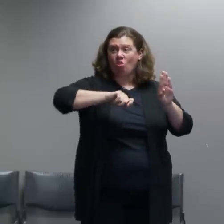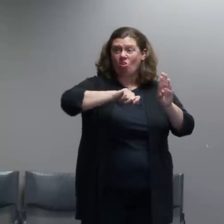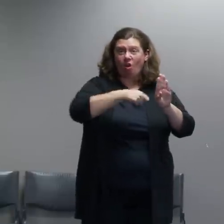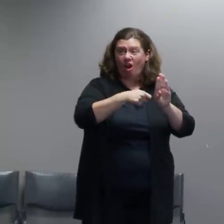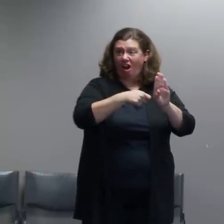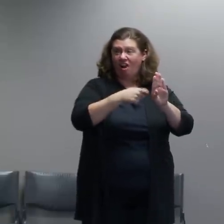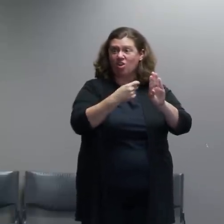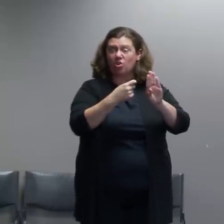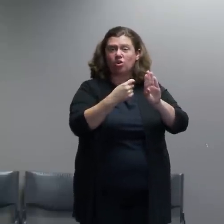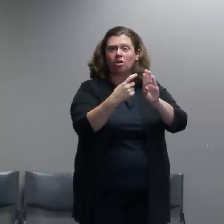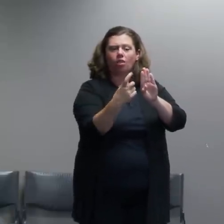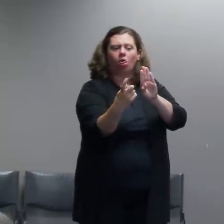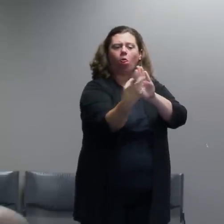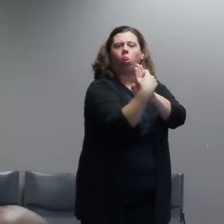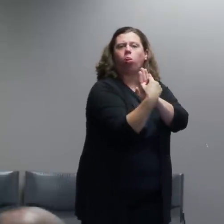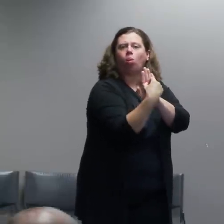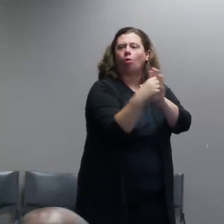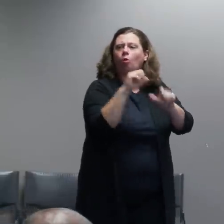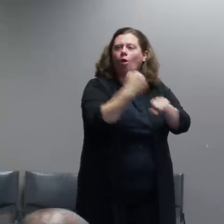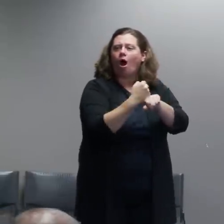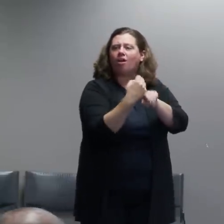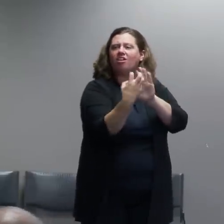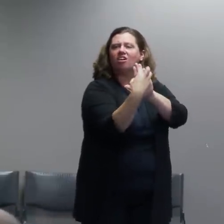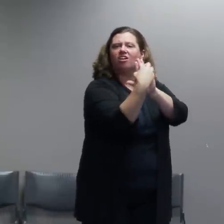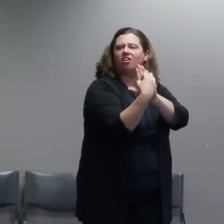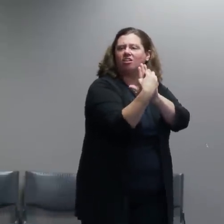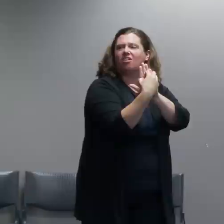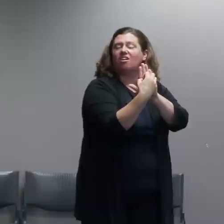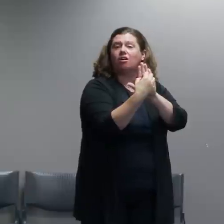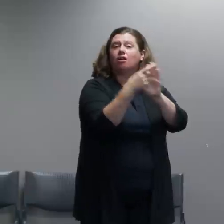Plywood would be pried off of windows that had been broken.